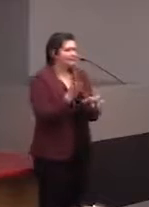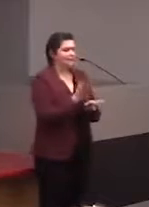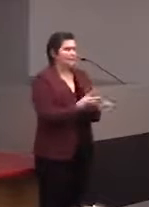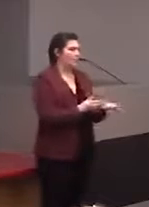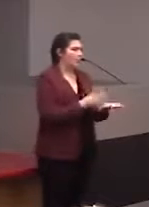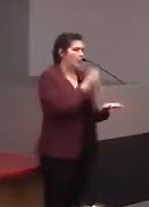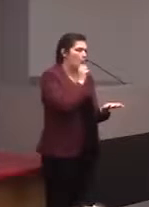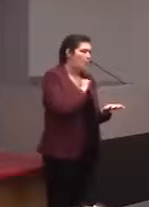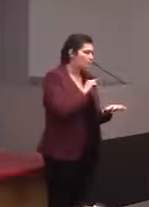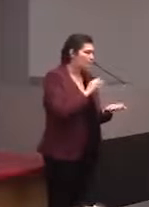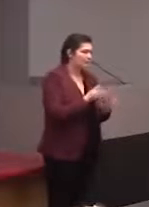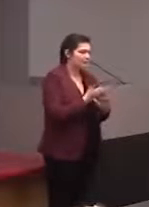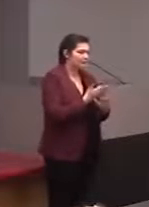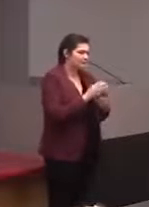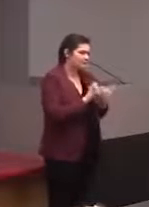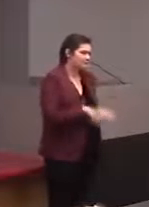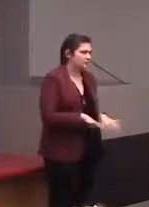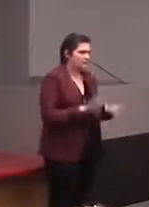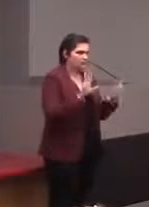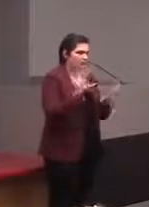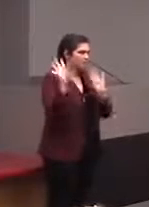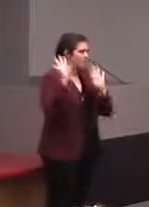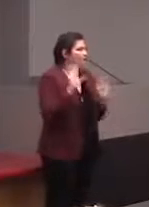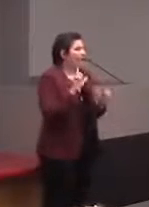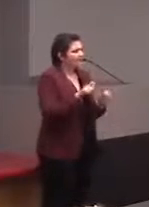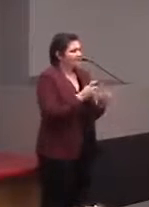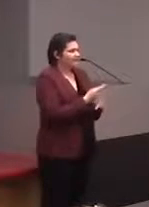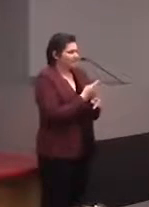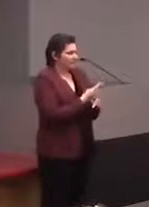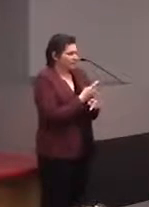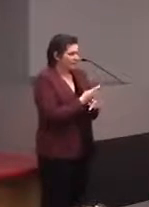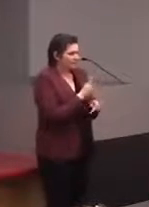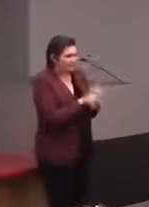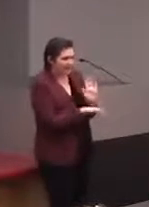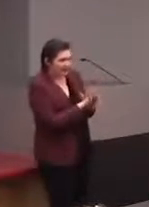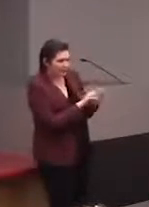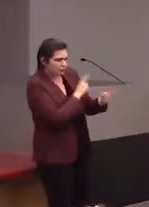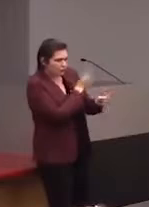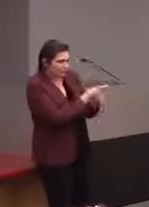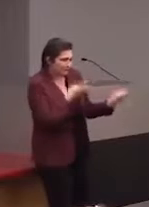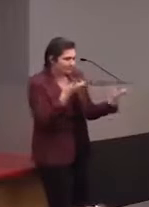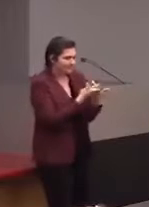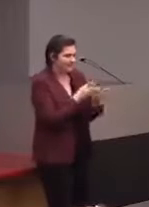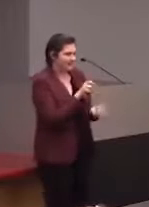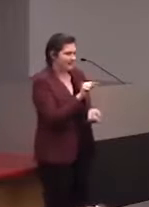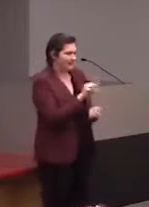it's a big mess, so you kinda have to pick your tablet carefully and all of that fun.